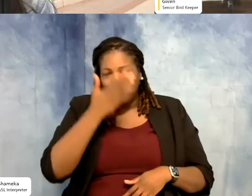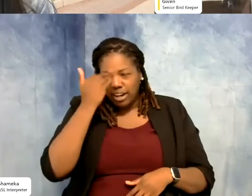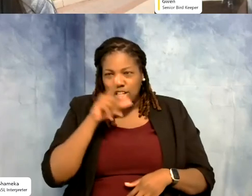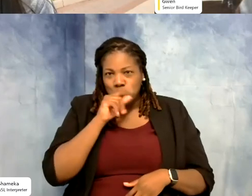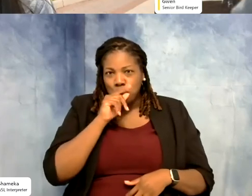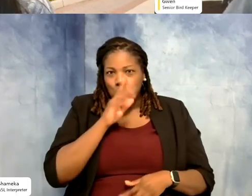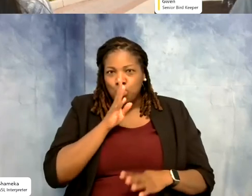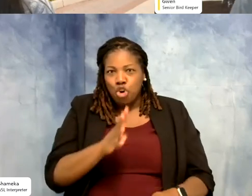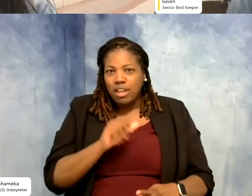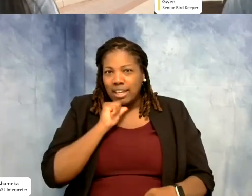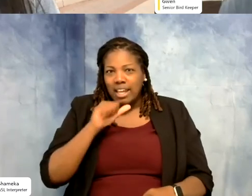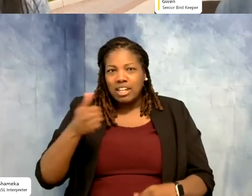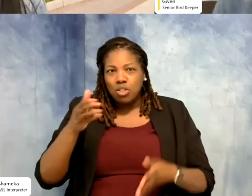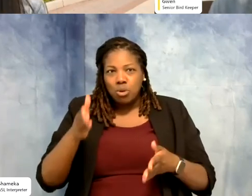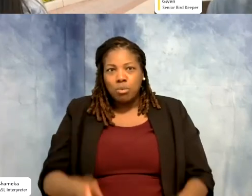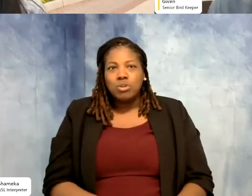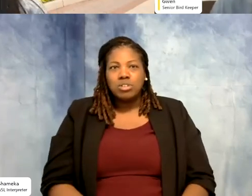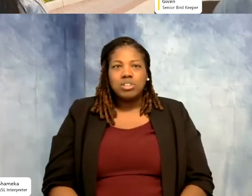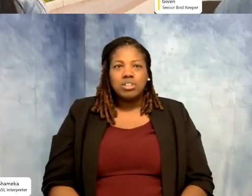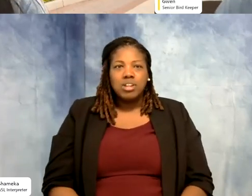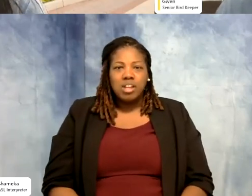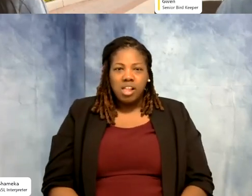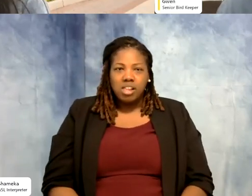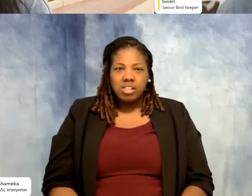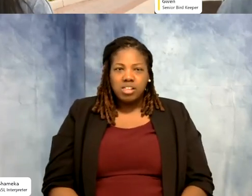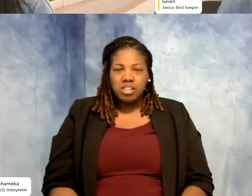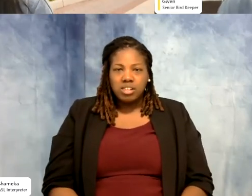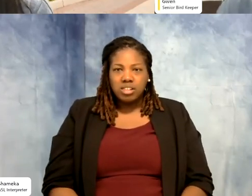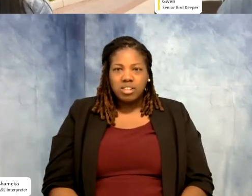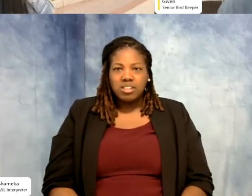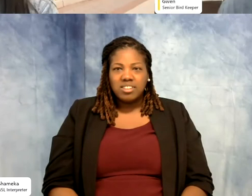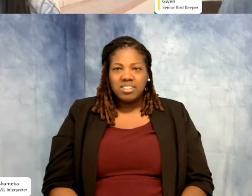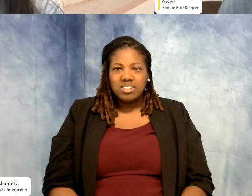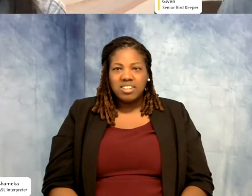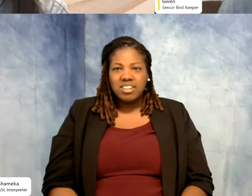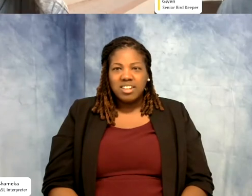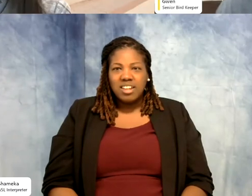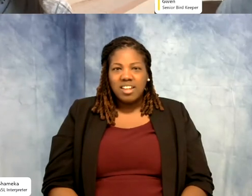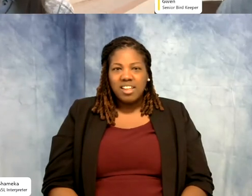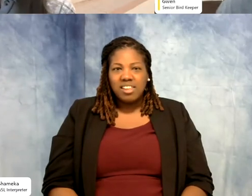Shellie: That's fantastic. Oh! We have just got a great question in. If you...let's see who this